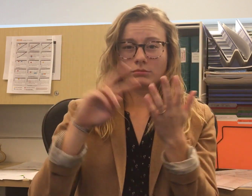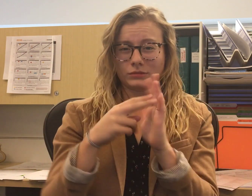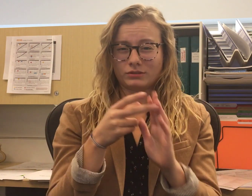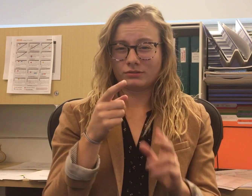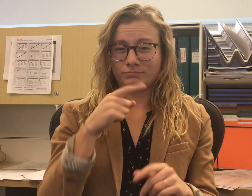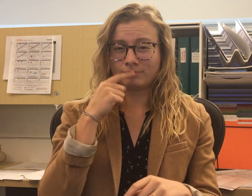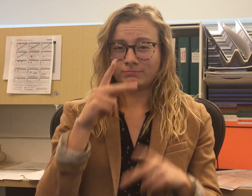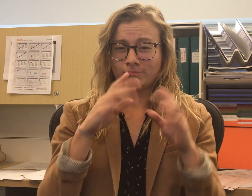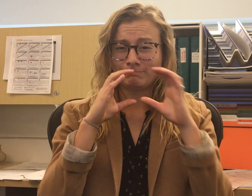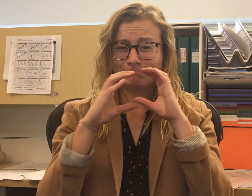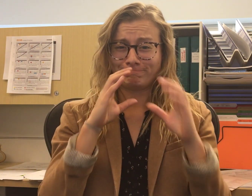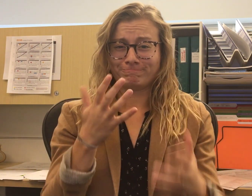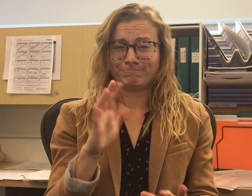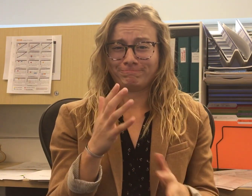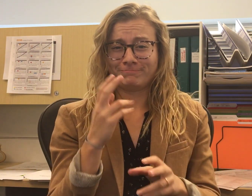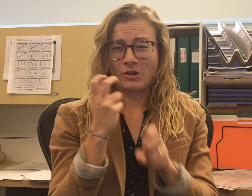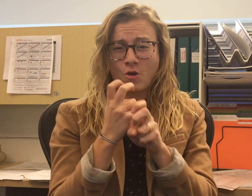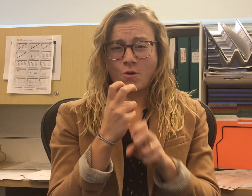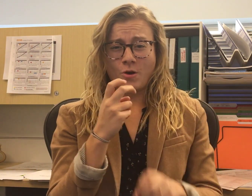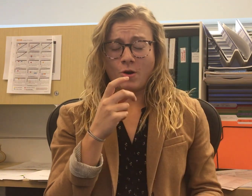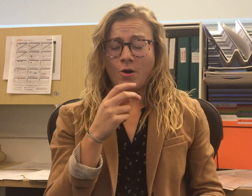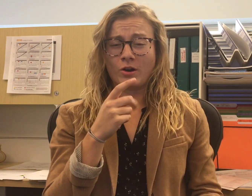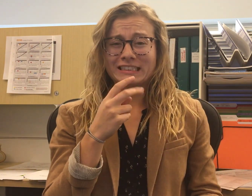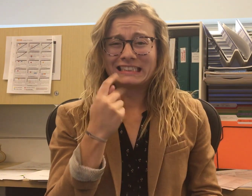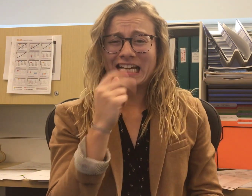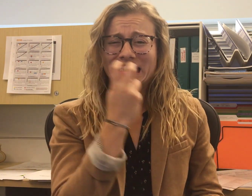They also find it extremely difficult to communicate because of the noise.